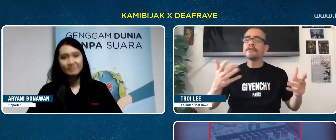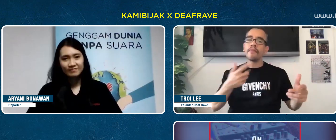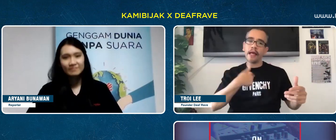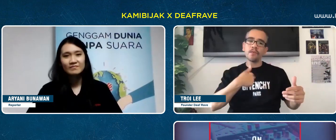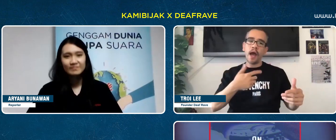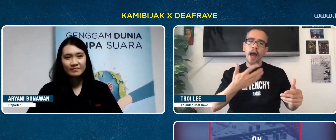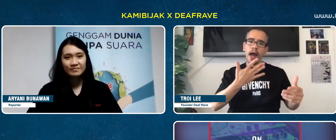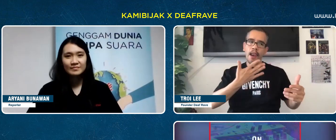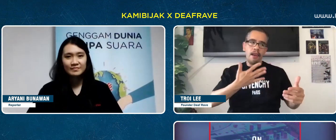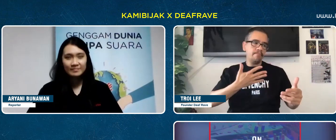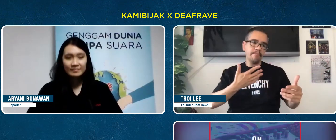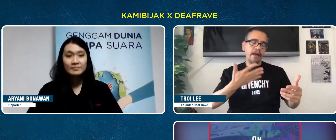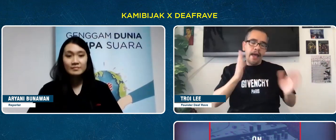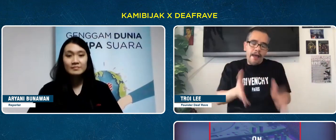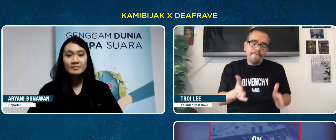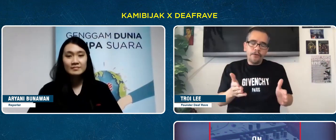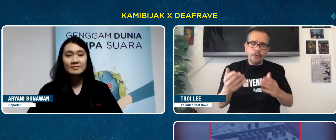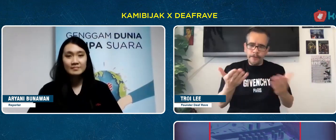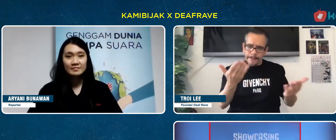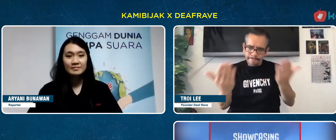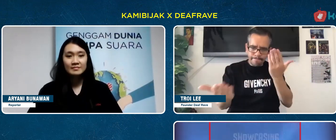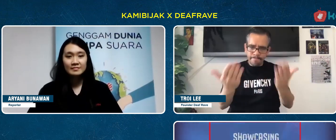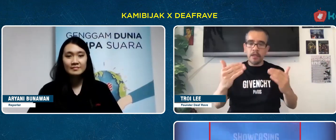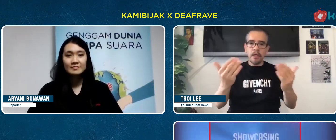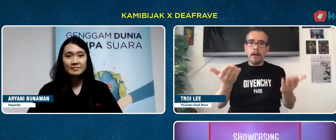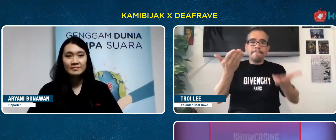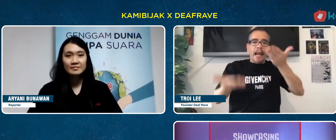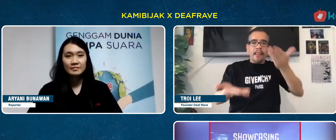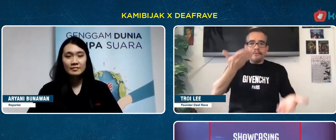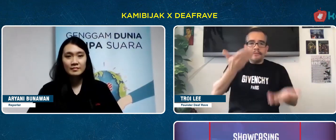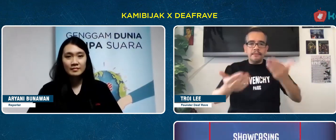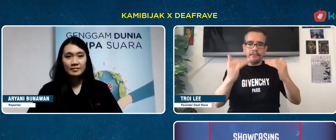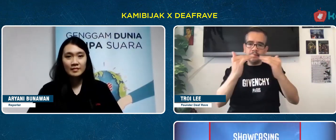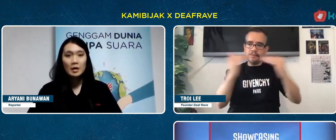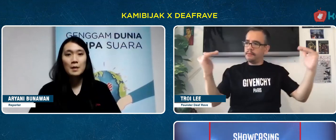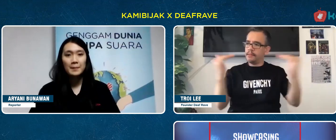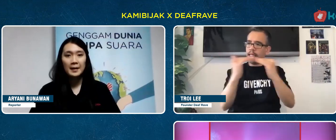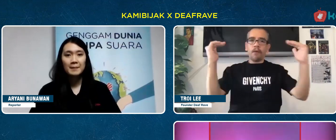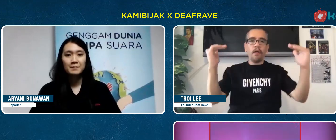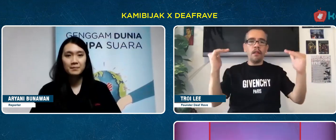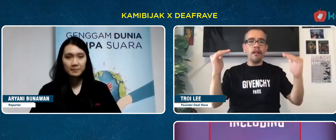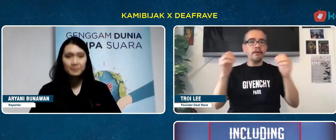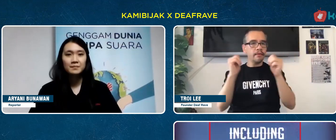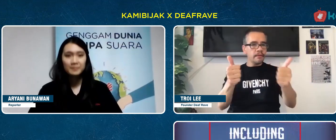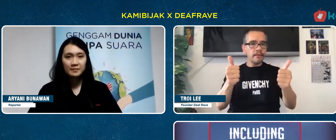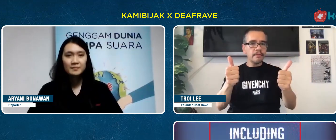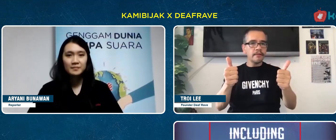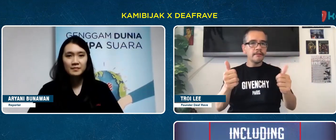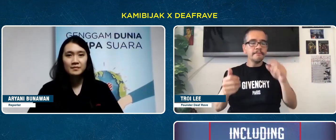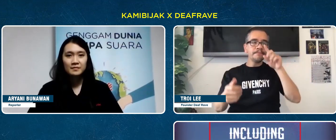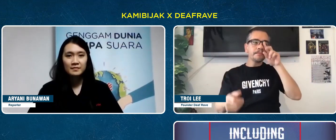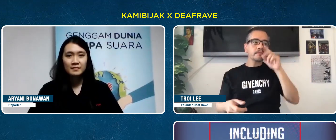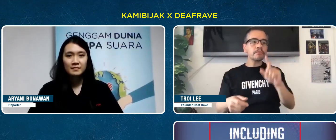There are deaf friends who just enjoy music, there are who likes to watch dance shows. I want to balance the two. I want to balance the two.